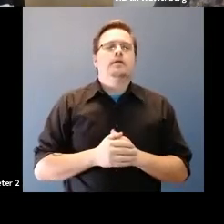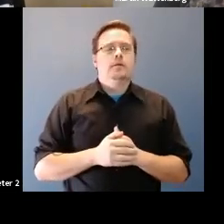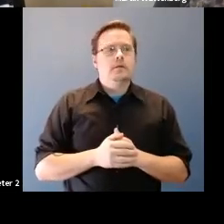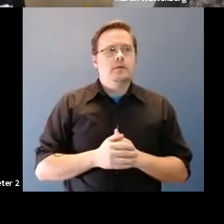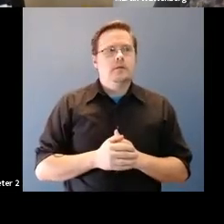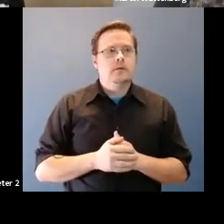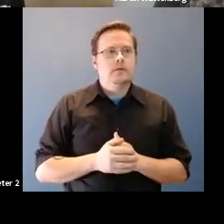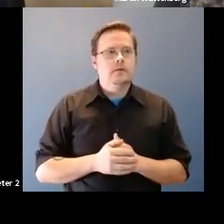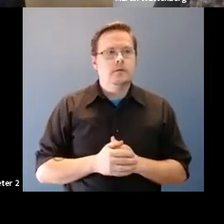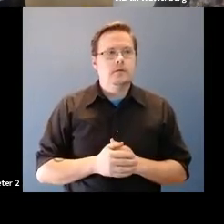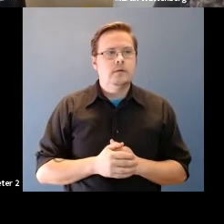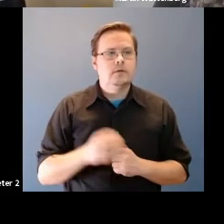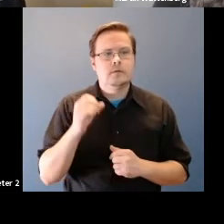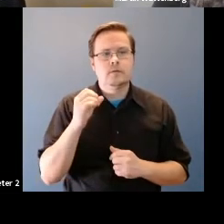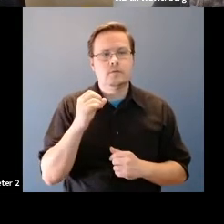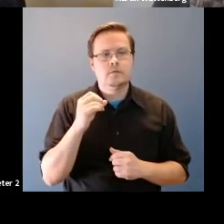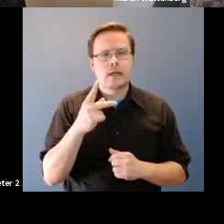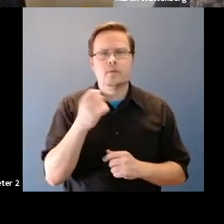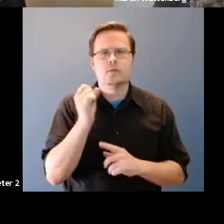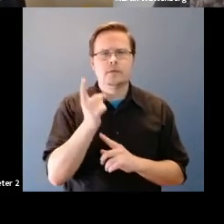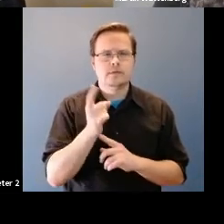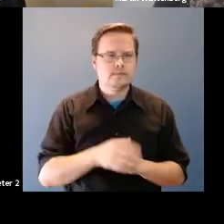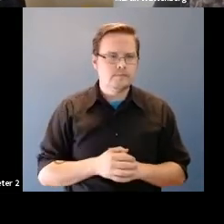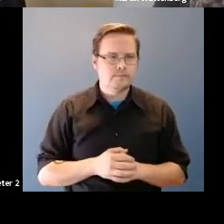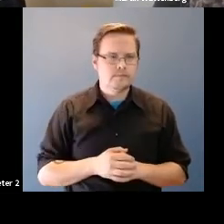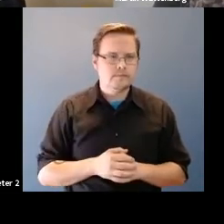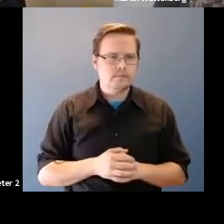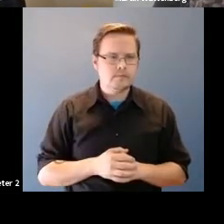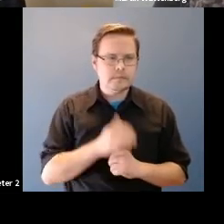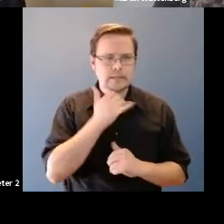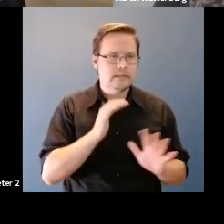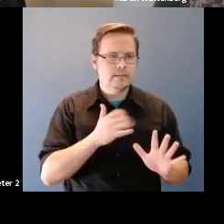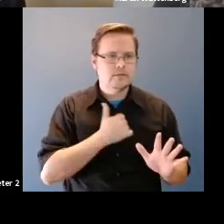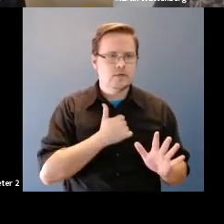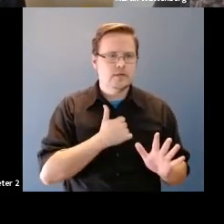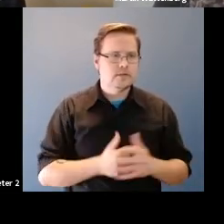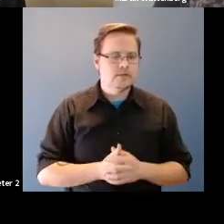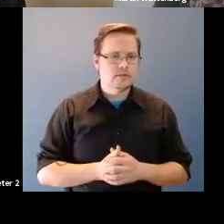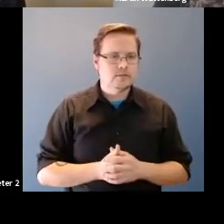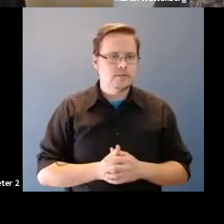Martin Wattenberg: and hold on one, second, let me. Martin Wattenberg: Sorry, let me just share for a moment.